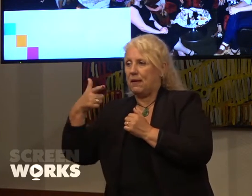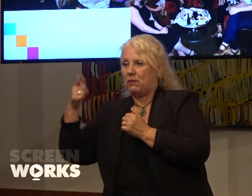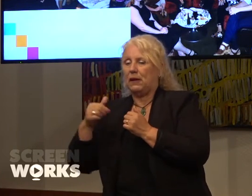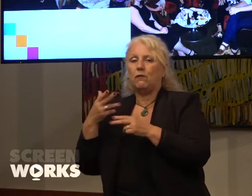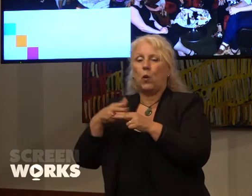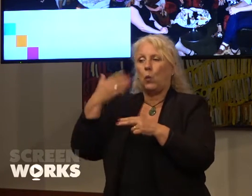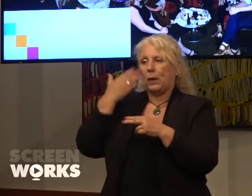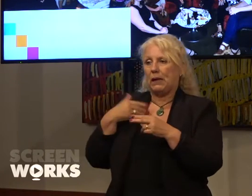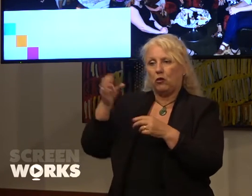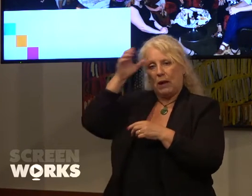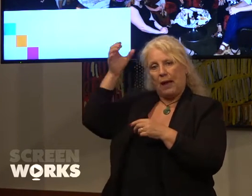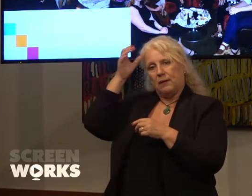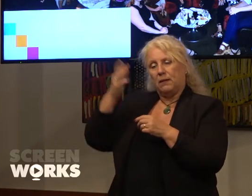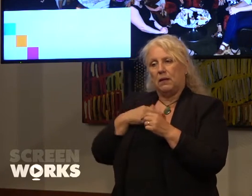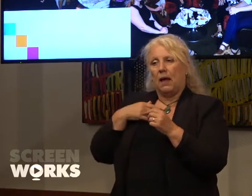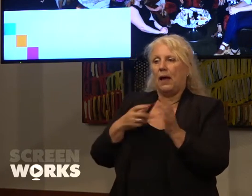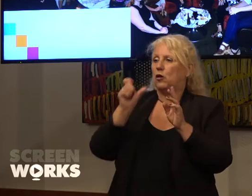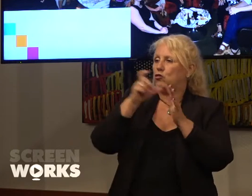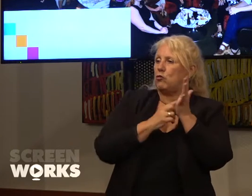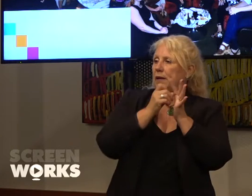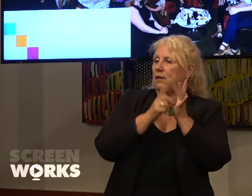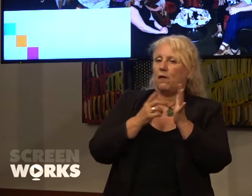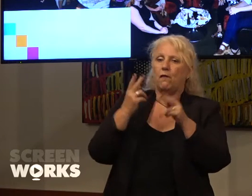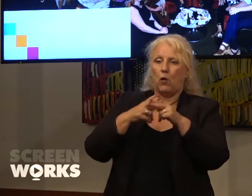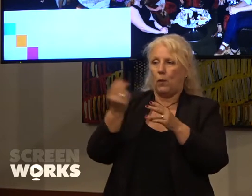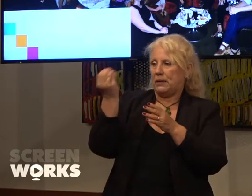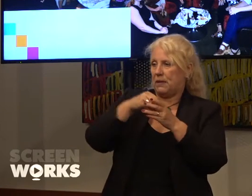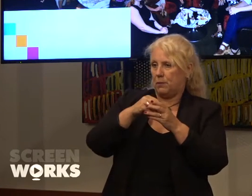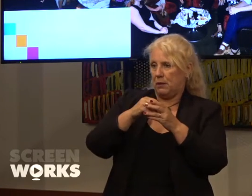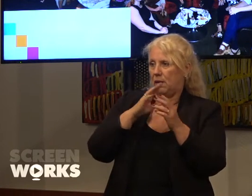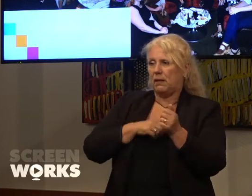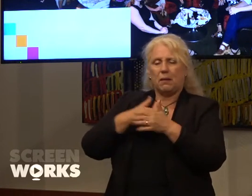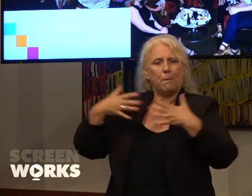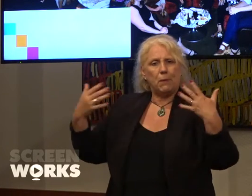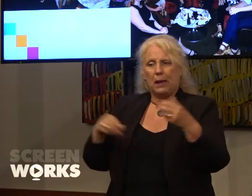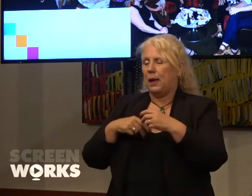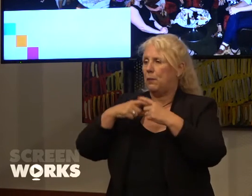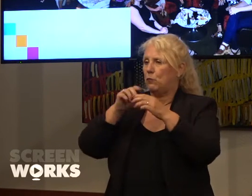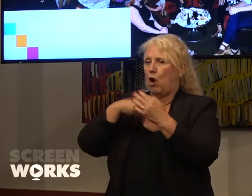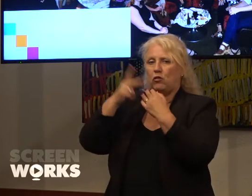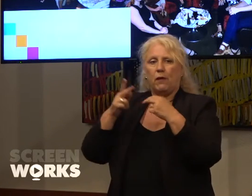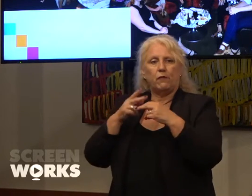and result in credits for participants. This is a major project for Screen Queensland and we've allocated seven